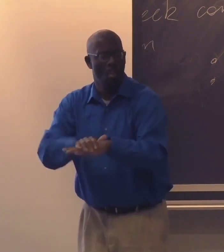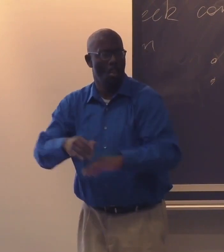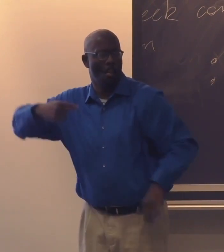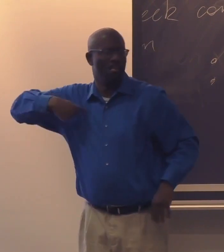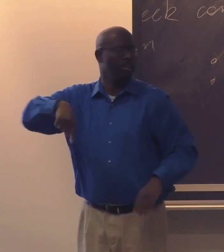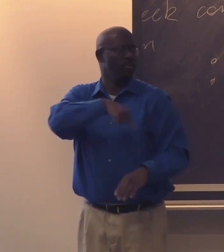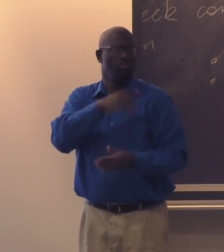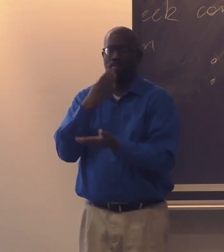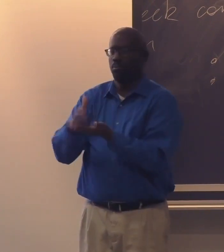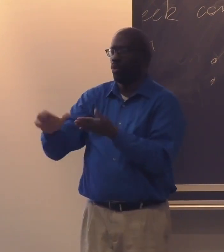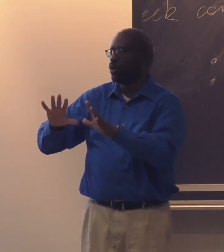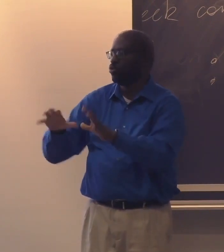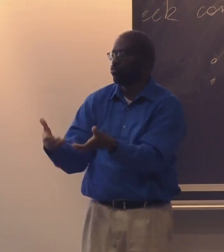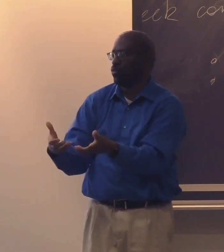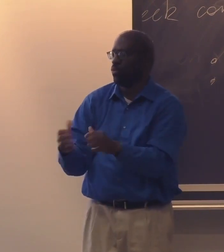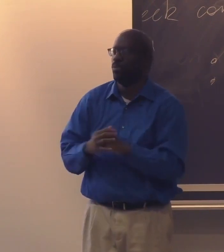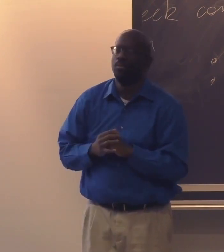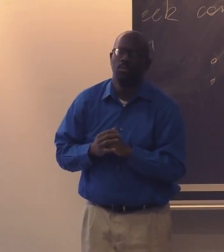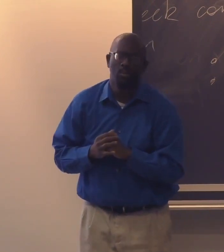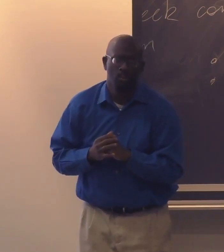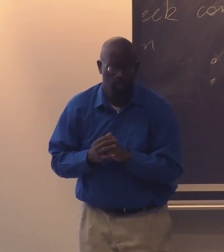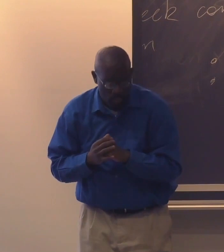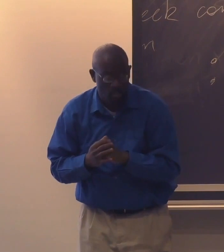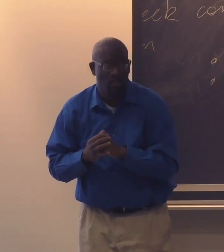and try to impose things on as a marginalized group.